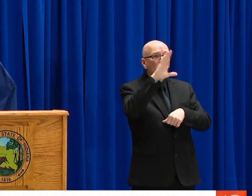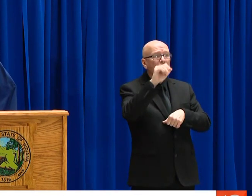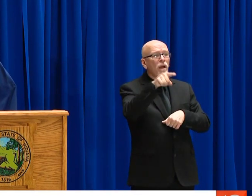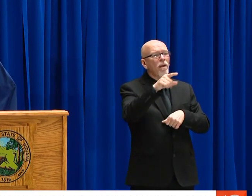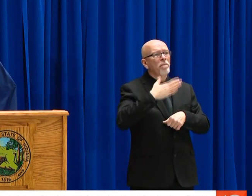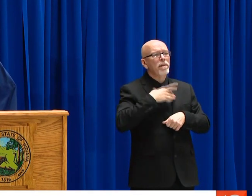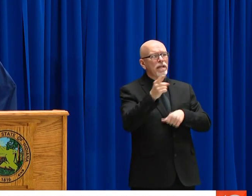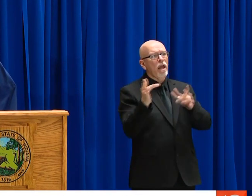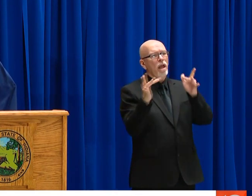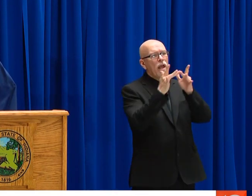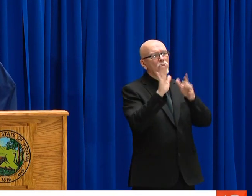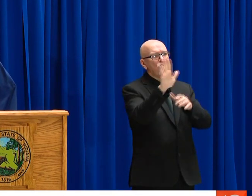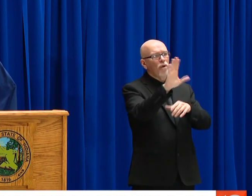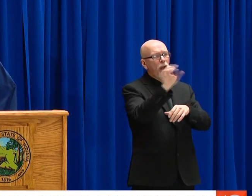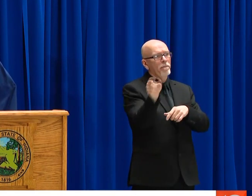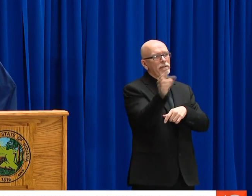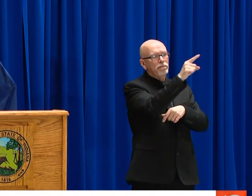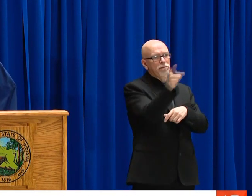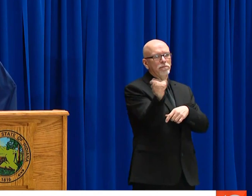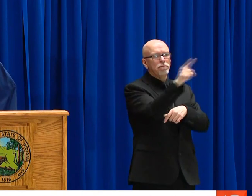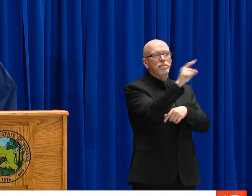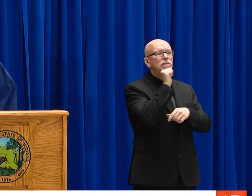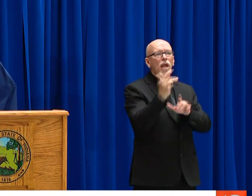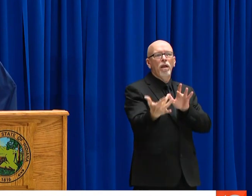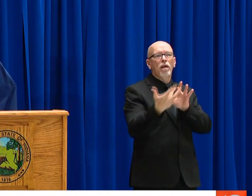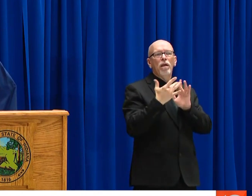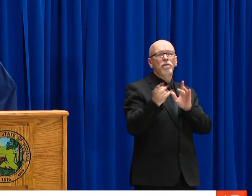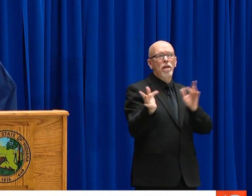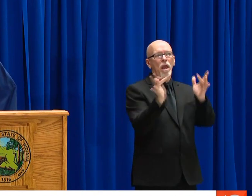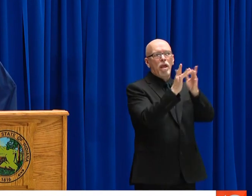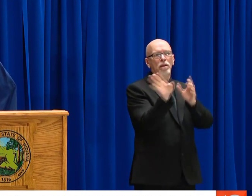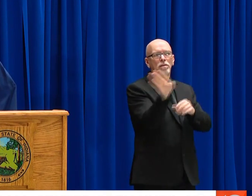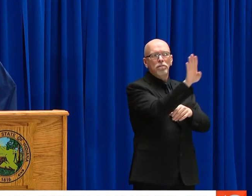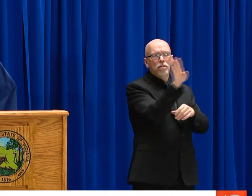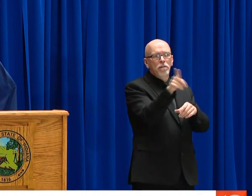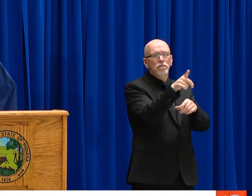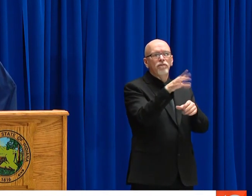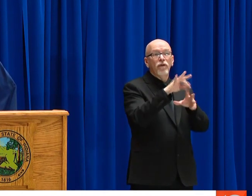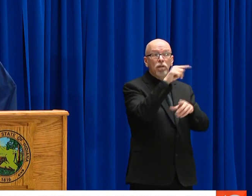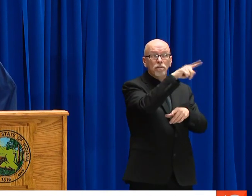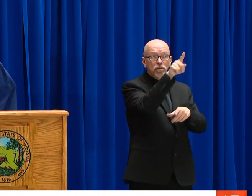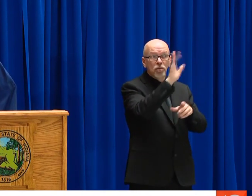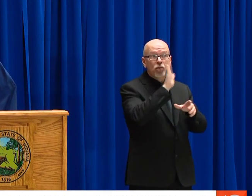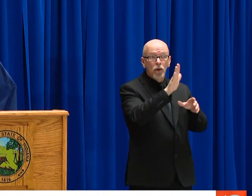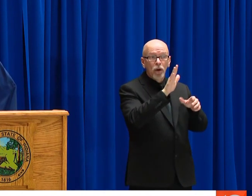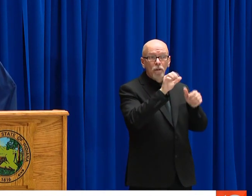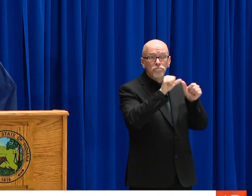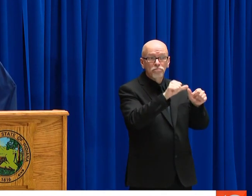ASSOCIATED WITH THE BUSINESSES THEMSELVES. WE WOULD ASK THAT EMPLOYEES MAINTAIN DIRECT CONTACT WITH THE